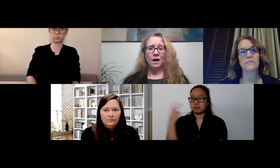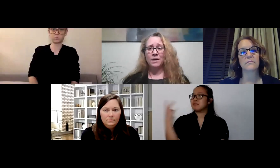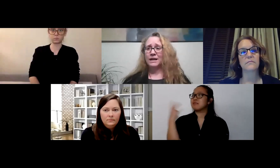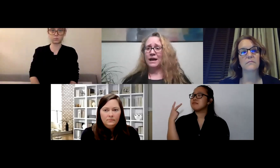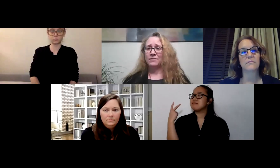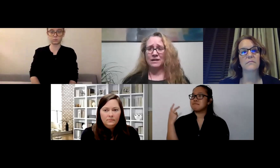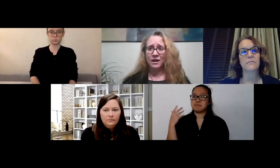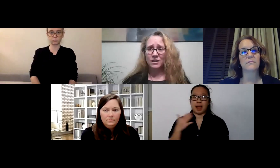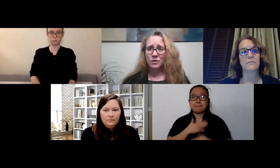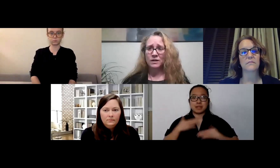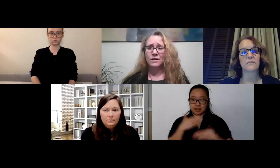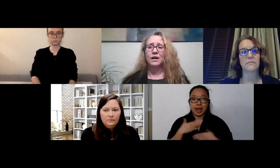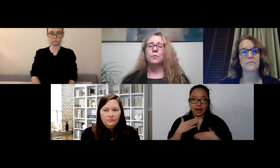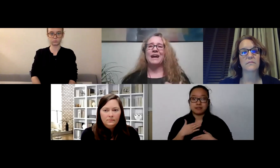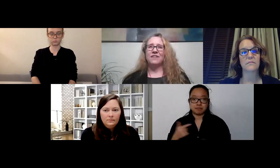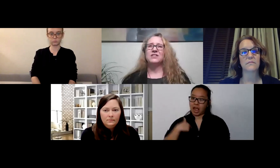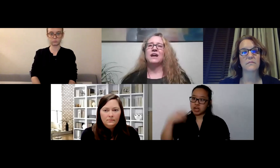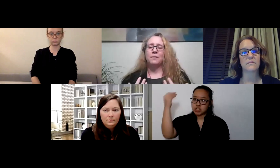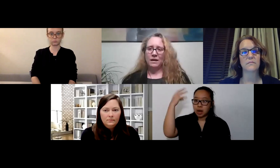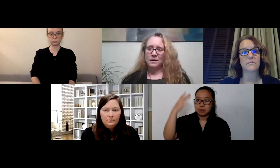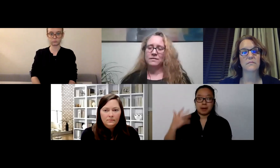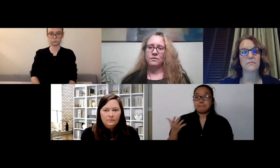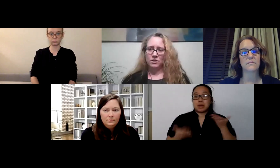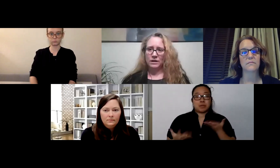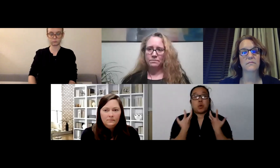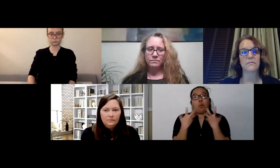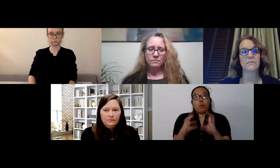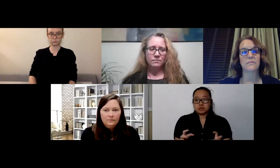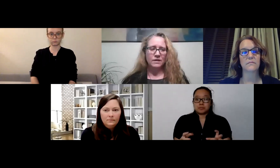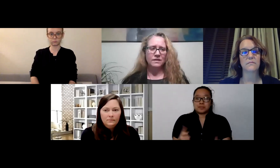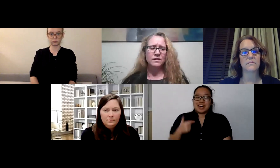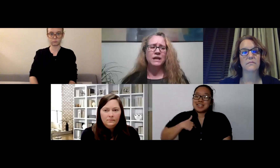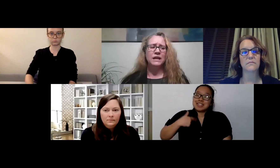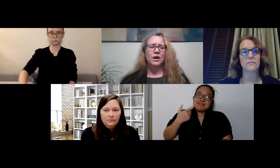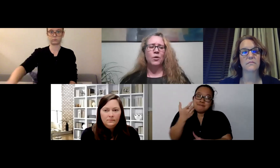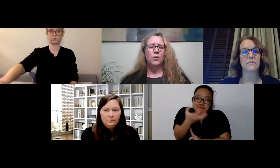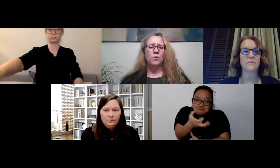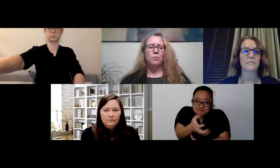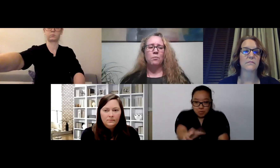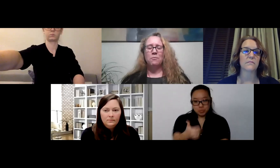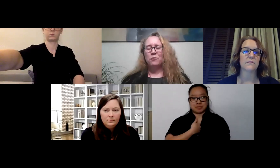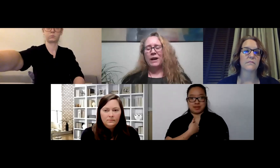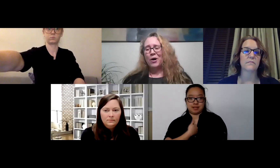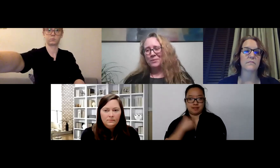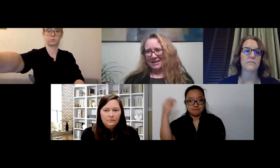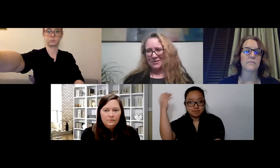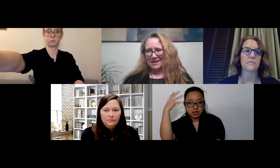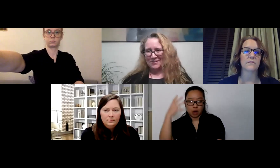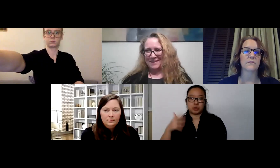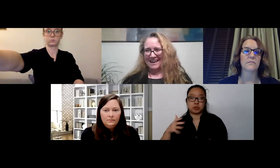I'm not gonna have a desire to do it but I have to make myself do it." So, what I hope you take away from that,